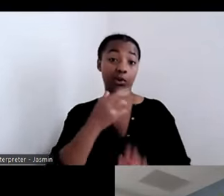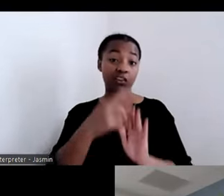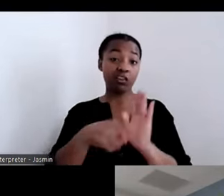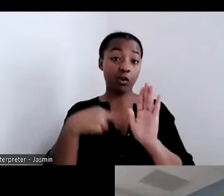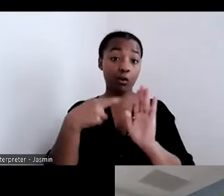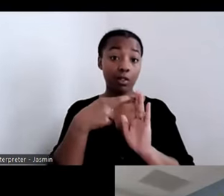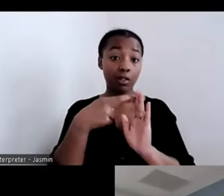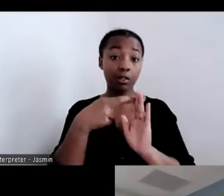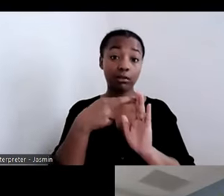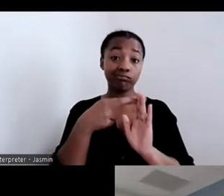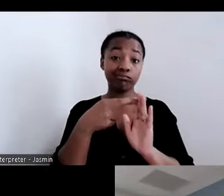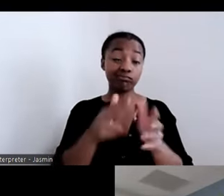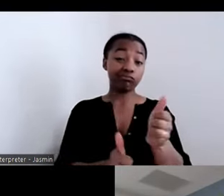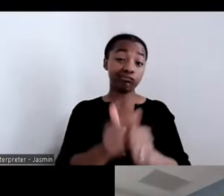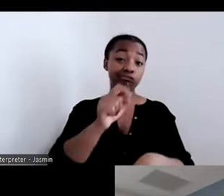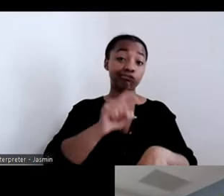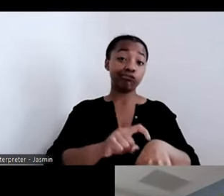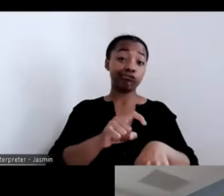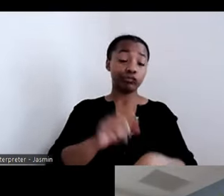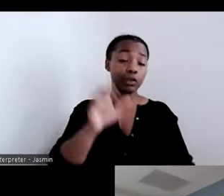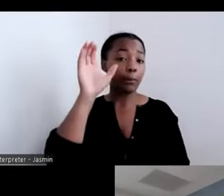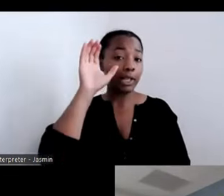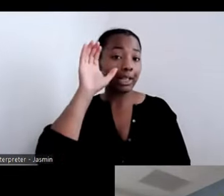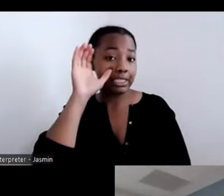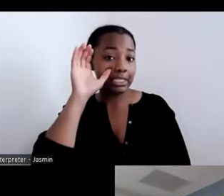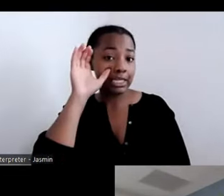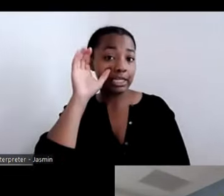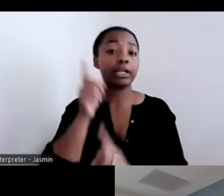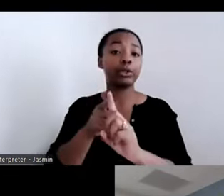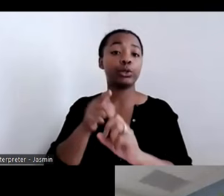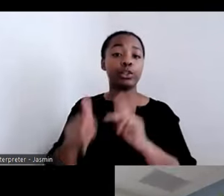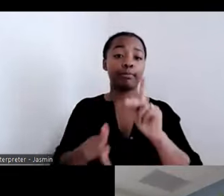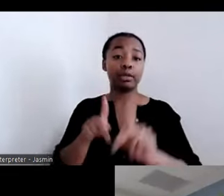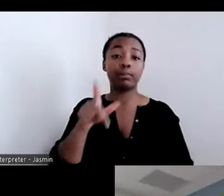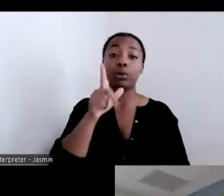are making the moves. Literally moving from one place to the other.